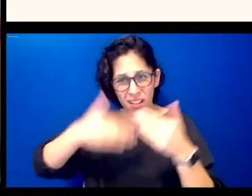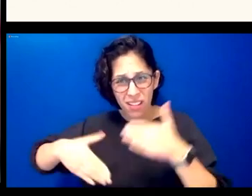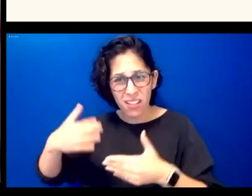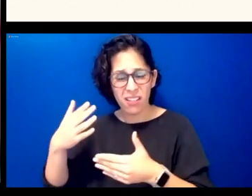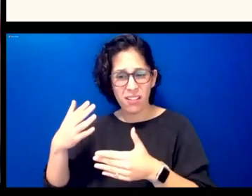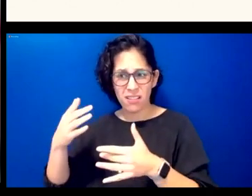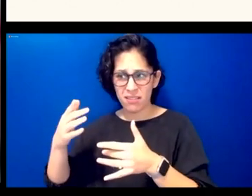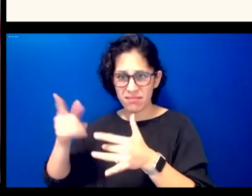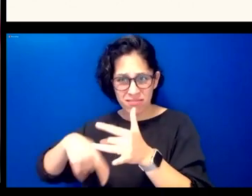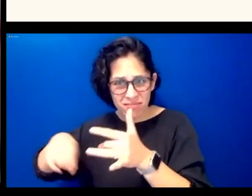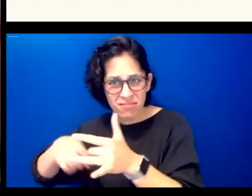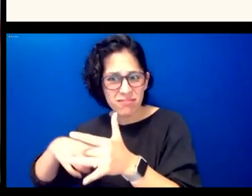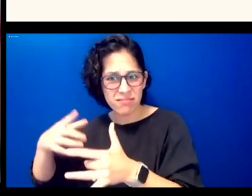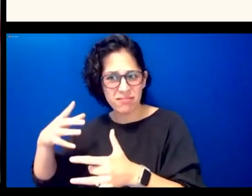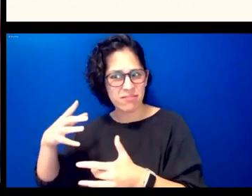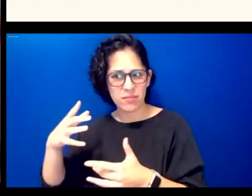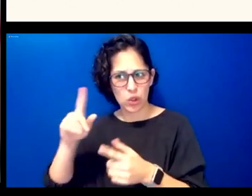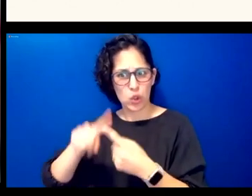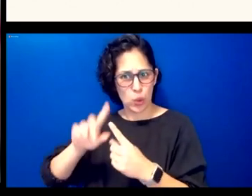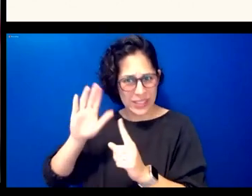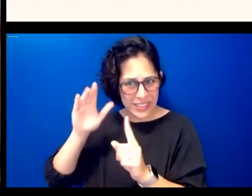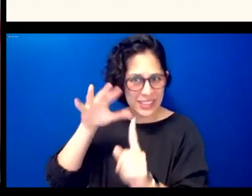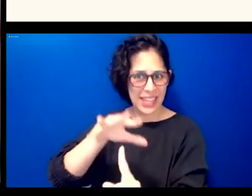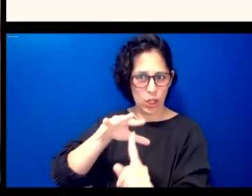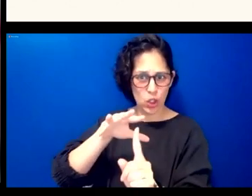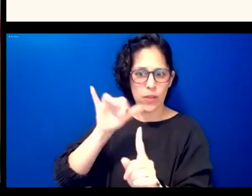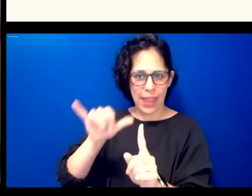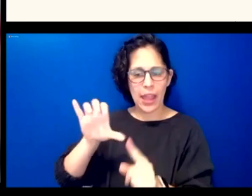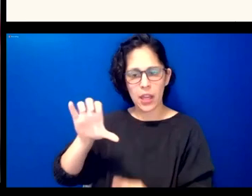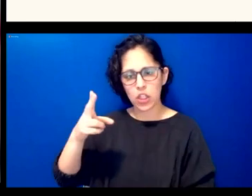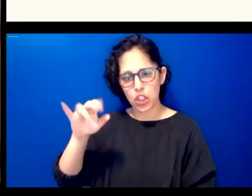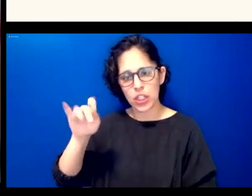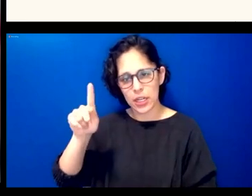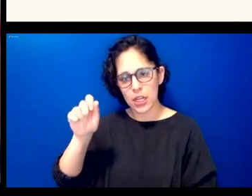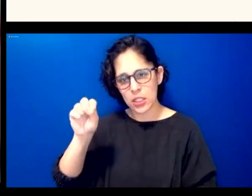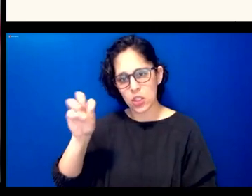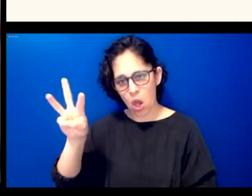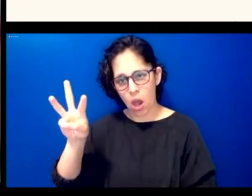and community so that's just another reason why we went in the custom direction to get